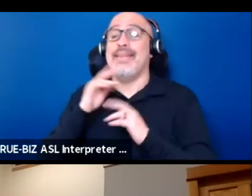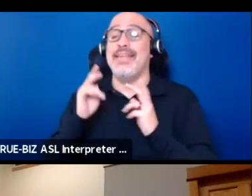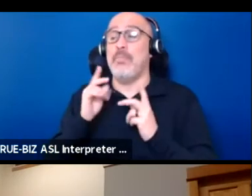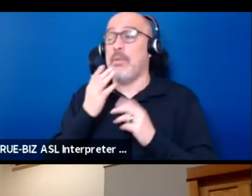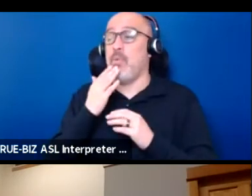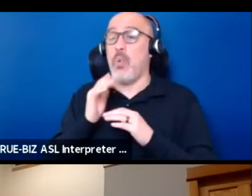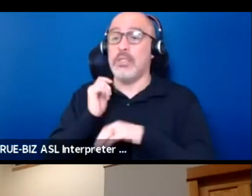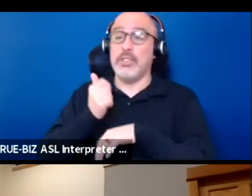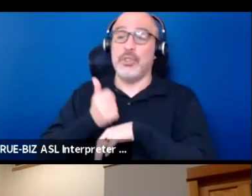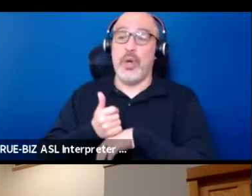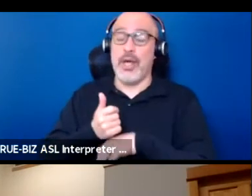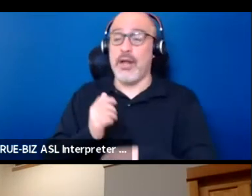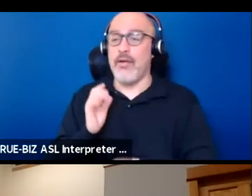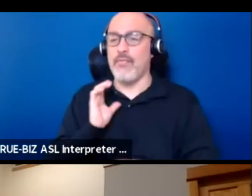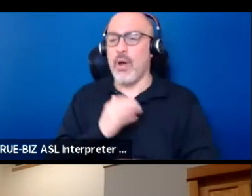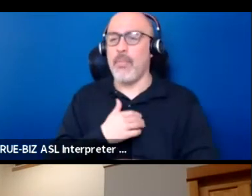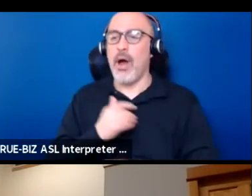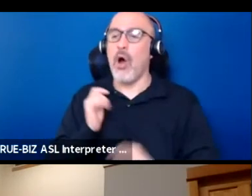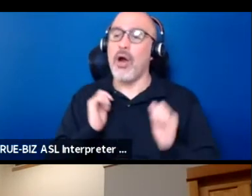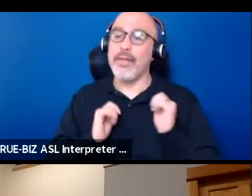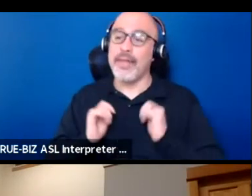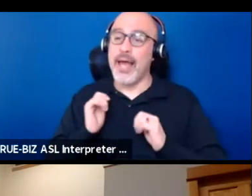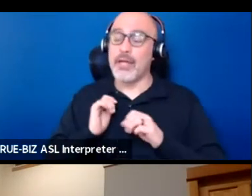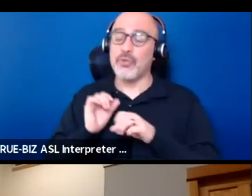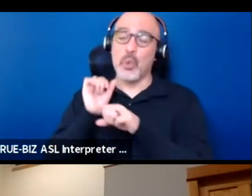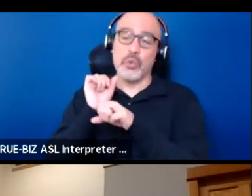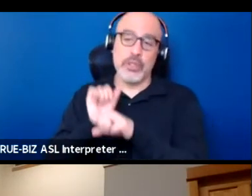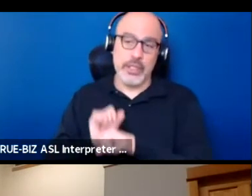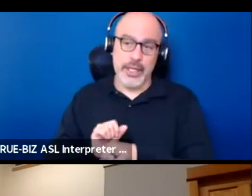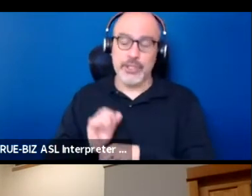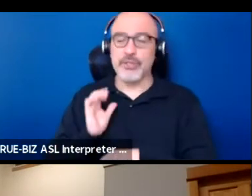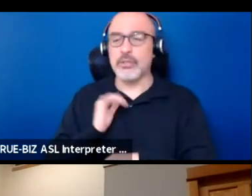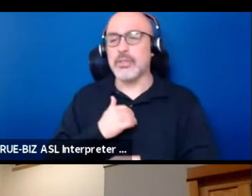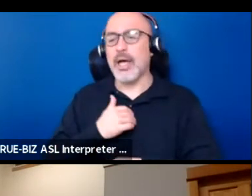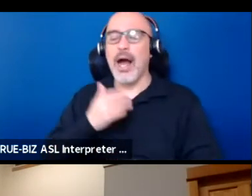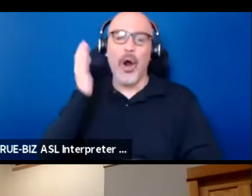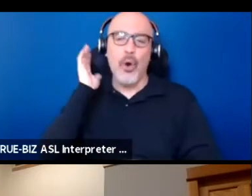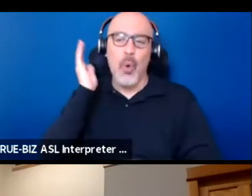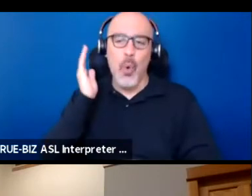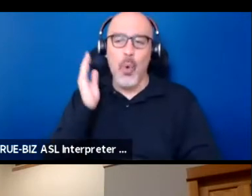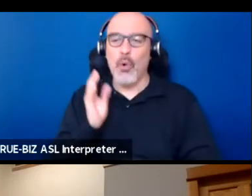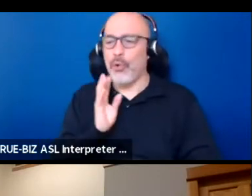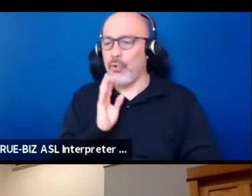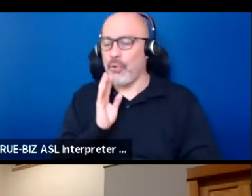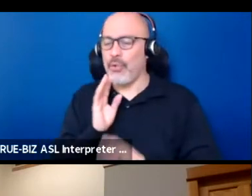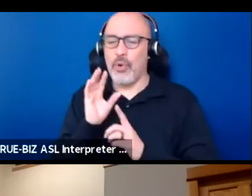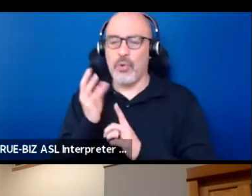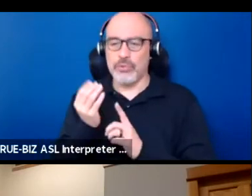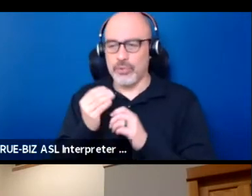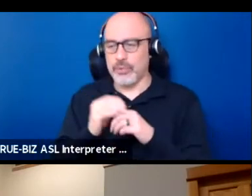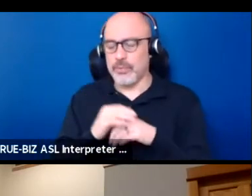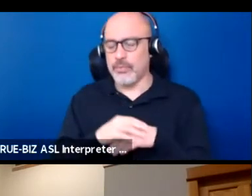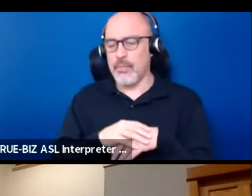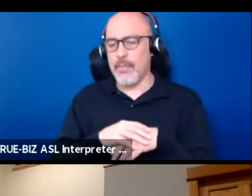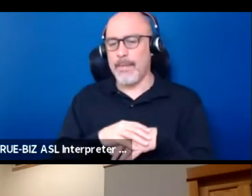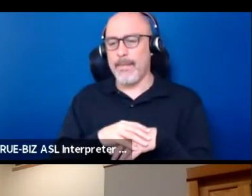by our theatrical traditions, by our oral culture to really participate fully